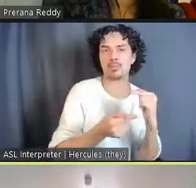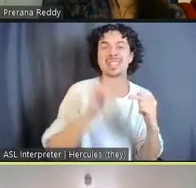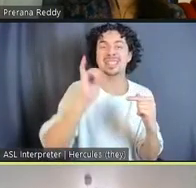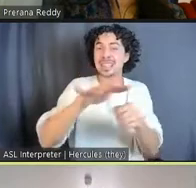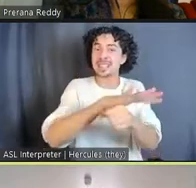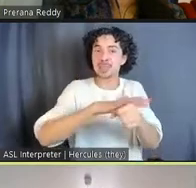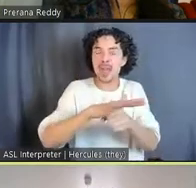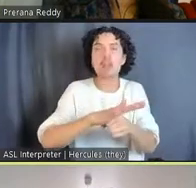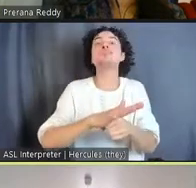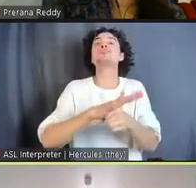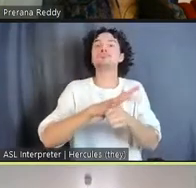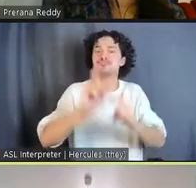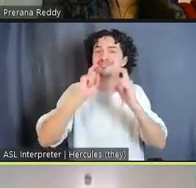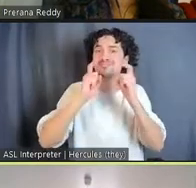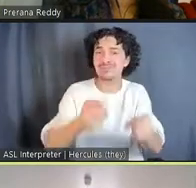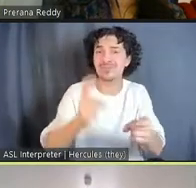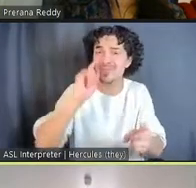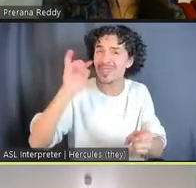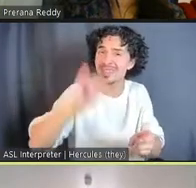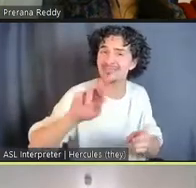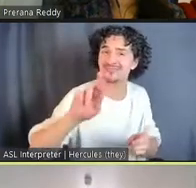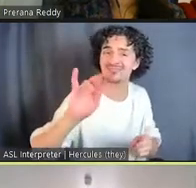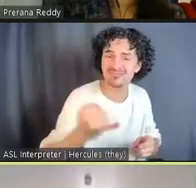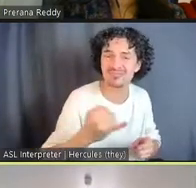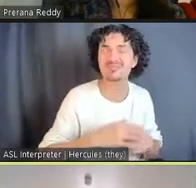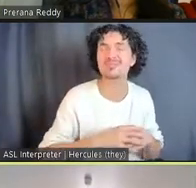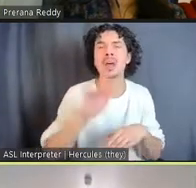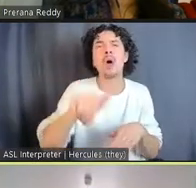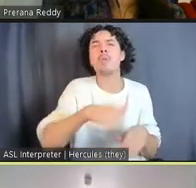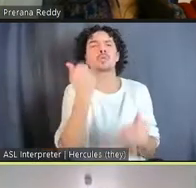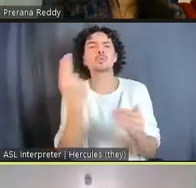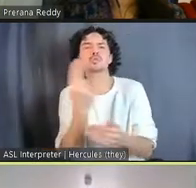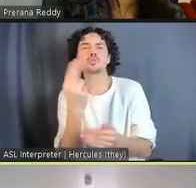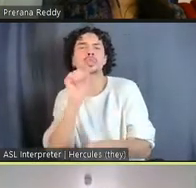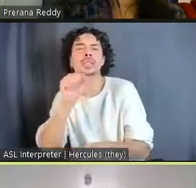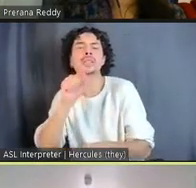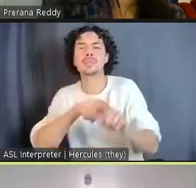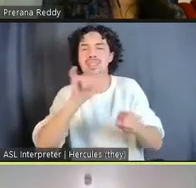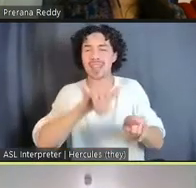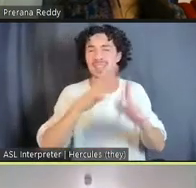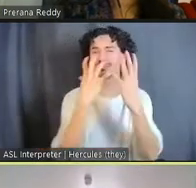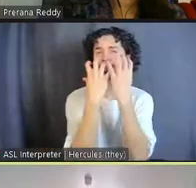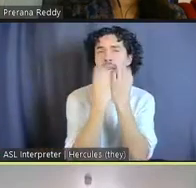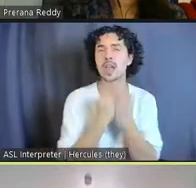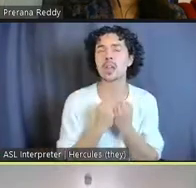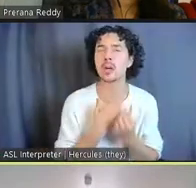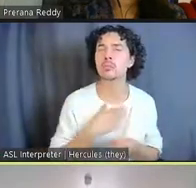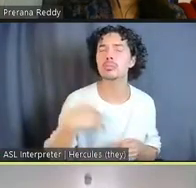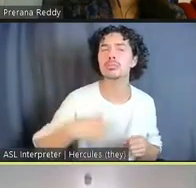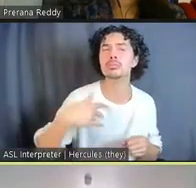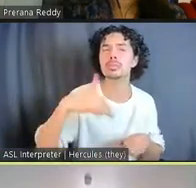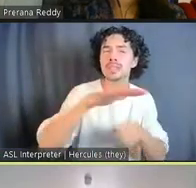So, it's co-located with these other uses, but there's something sacred, I believe, about spaces for restorative justice, right?